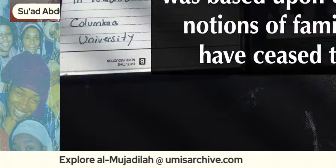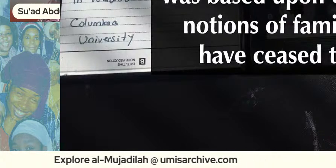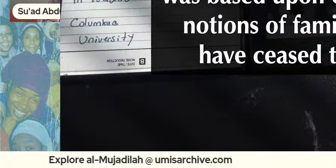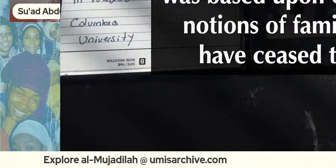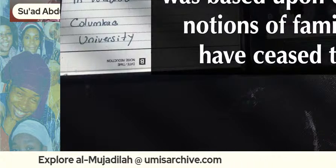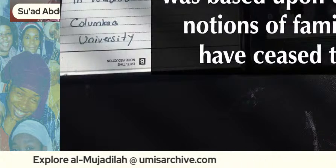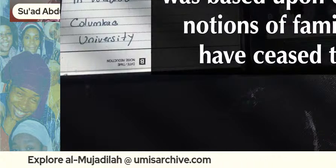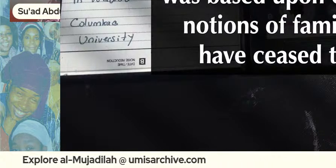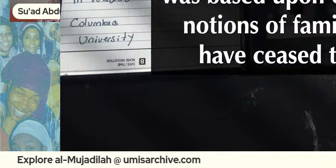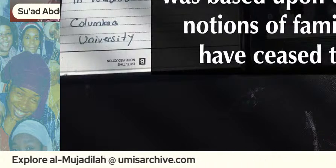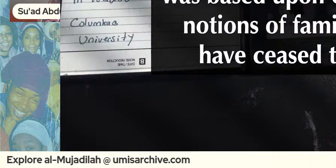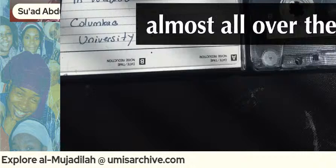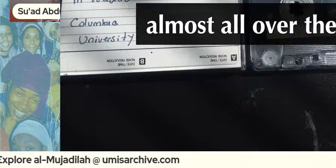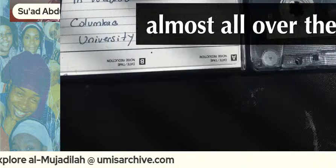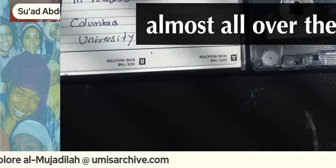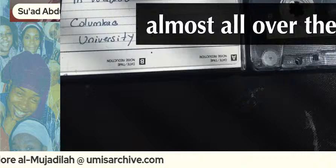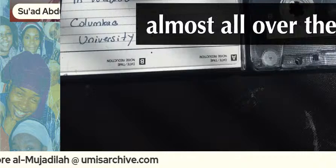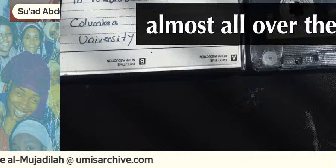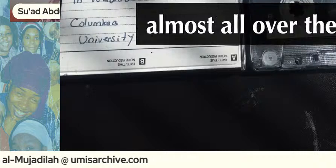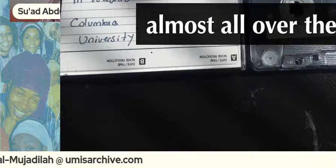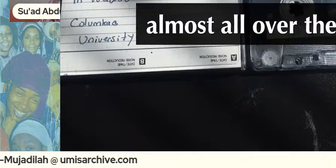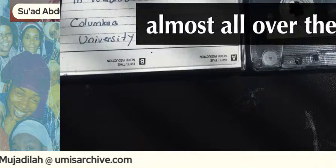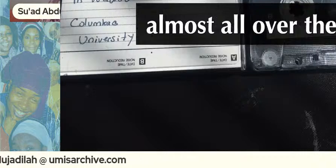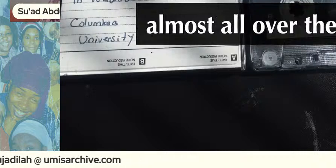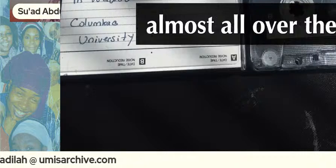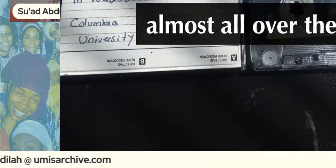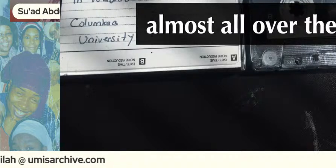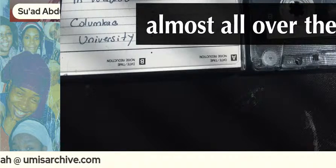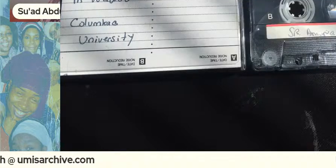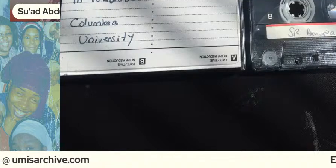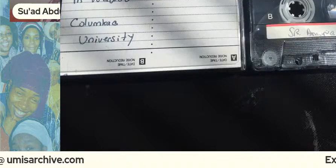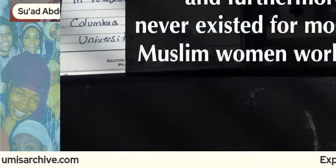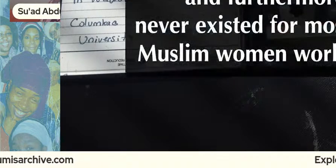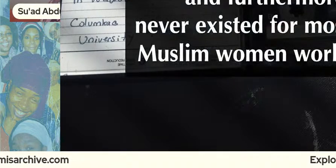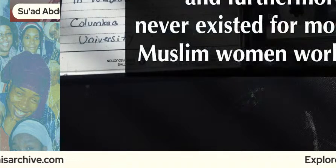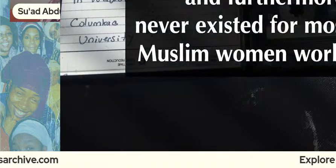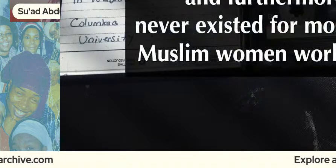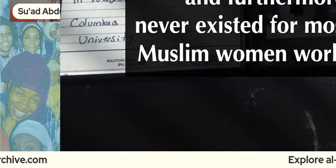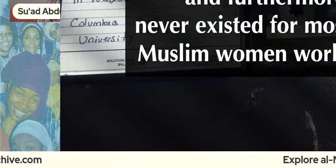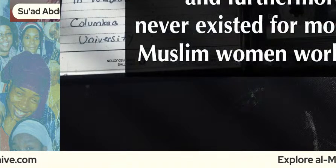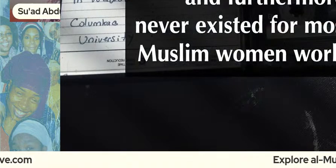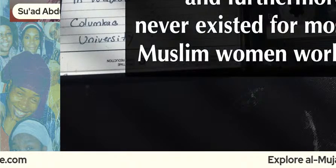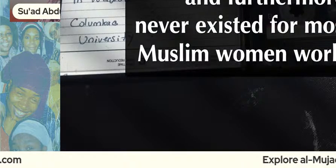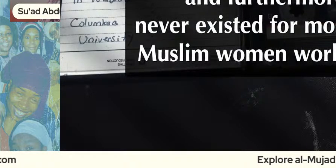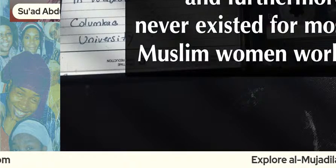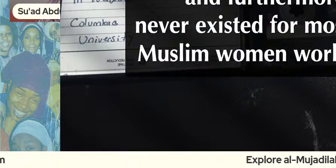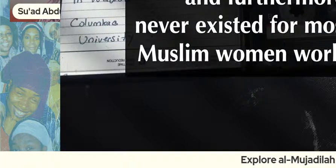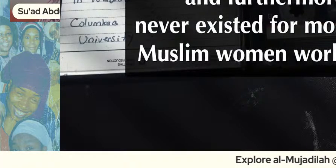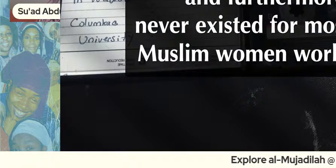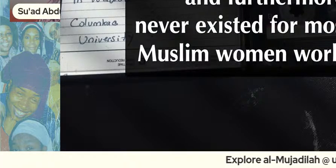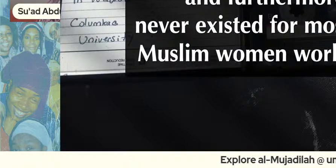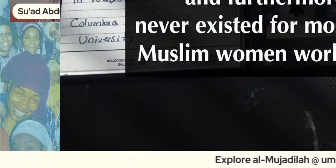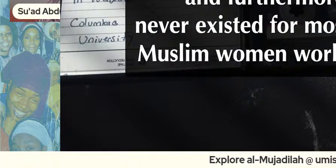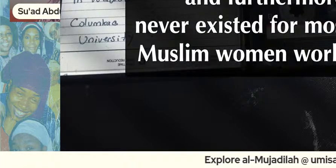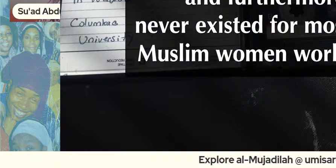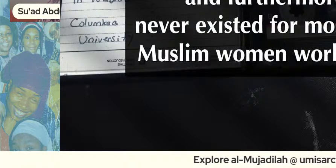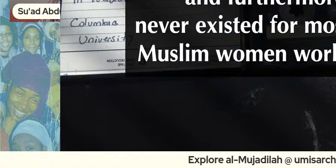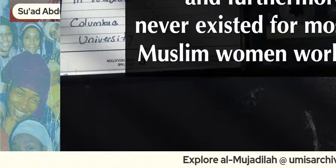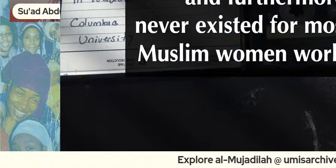has ceased to exist almost all over the world and furthermore have never existed for most poor